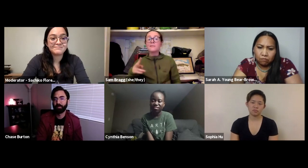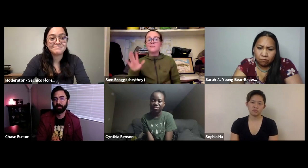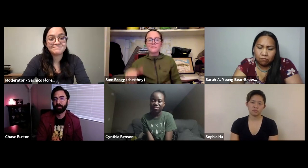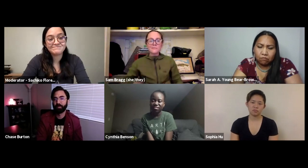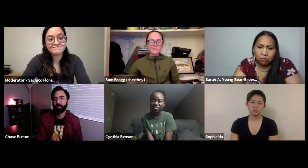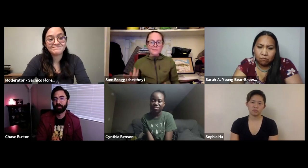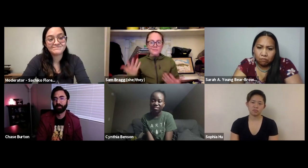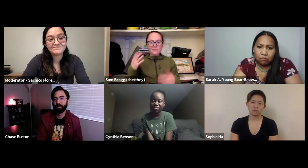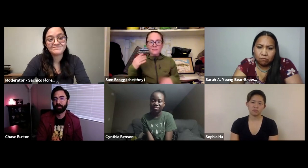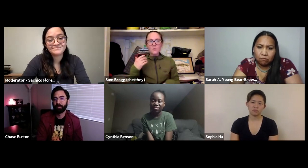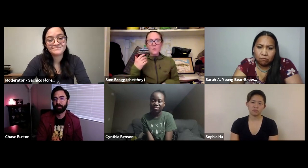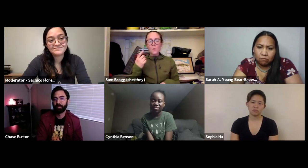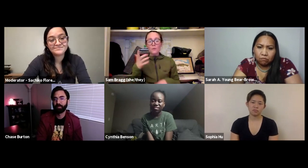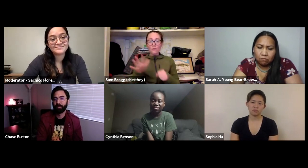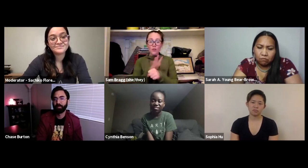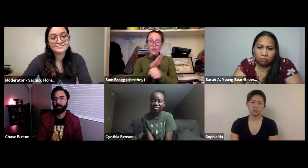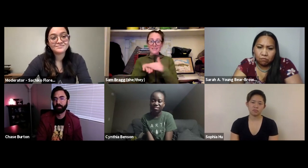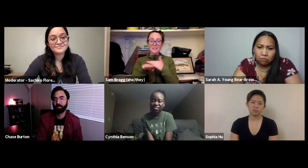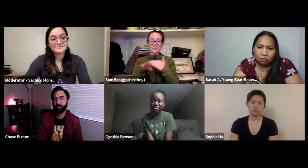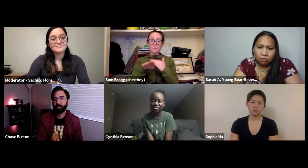the background. Honestly, as a Deaf viewer, I often get disconnected while watching documentaries